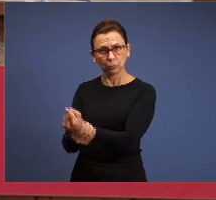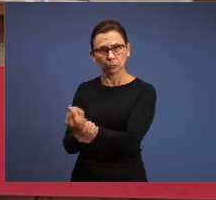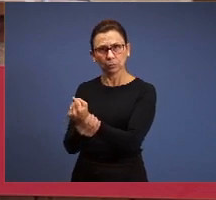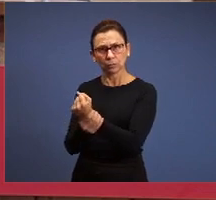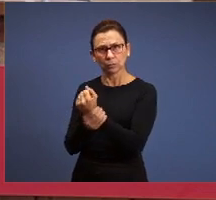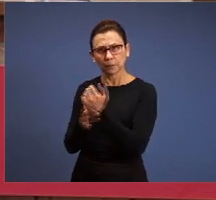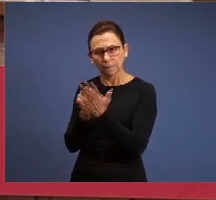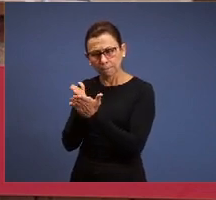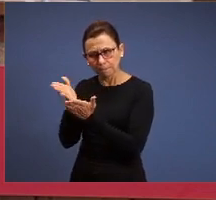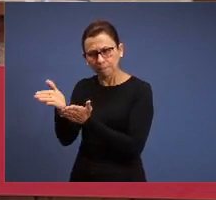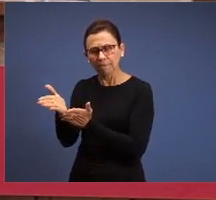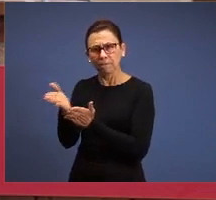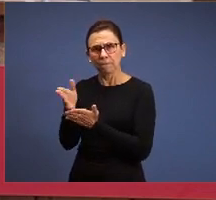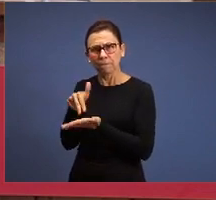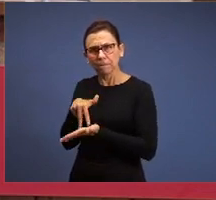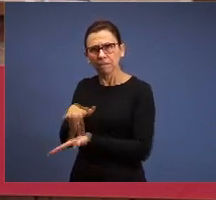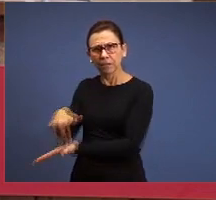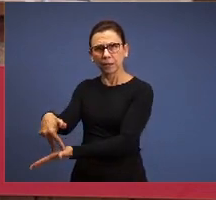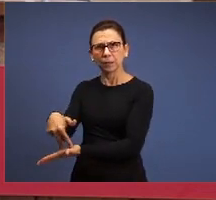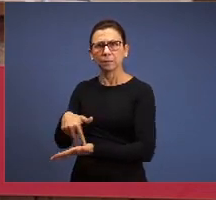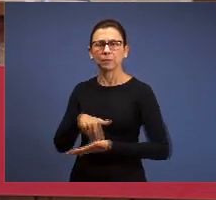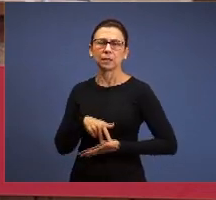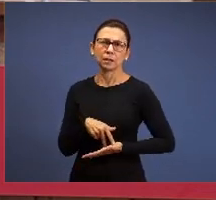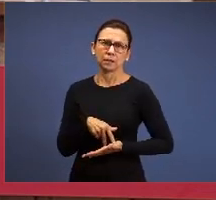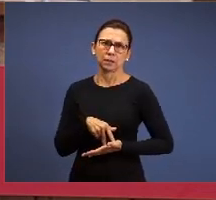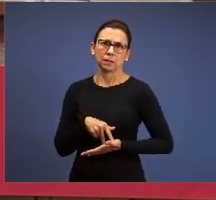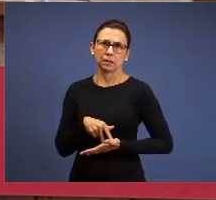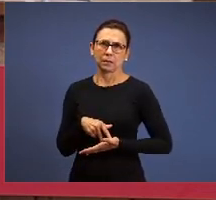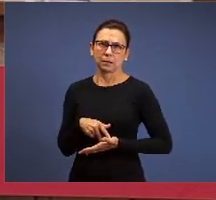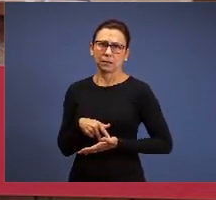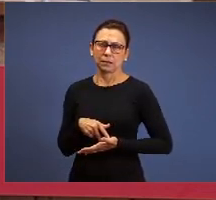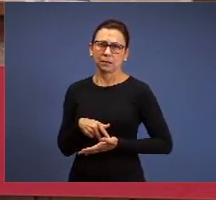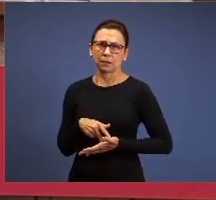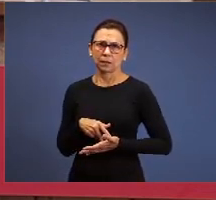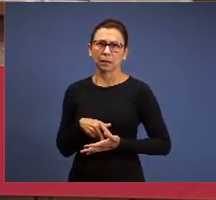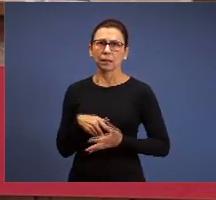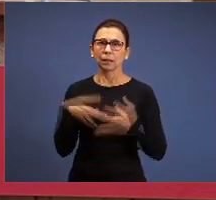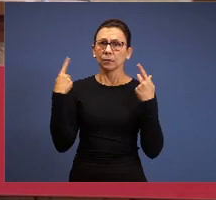preaching, it’s a doctrine, it’s to know the moment